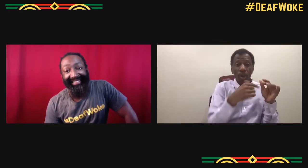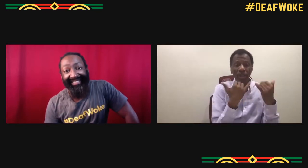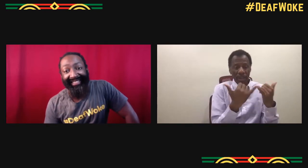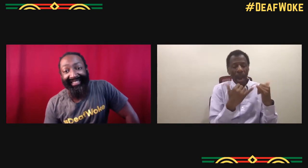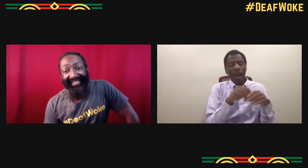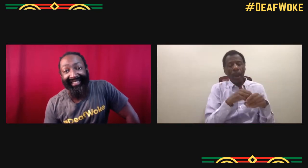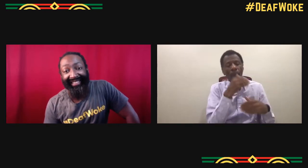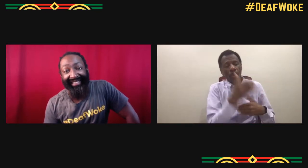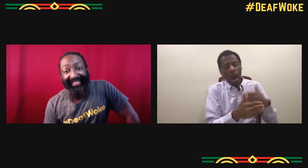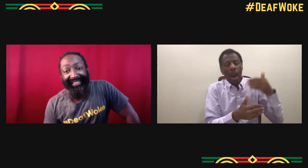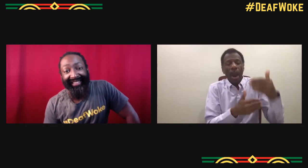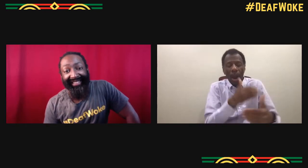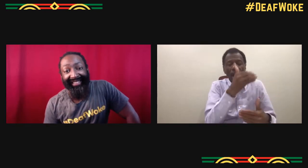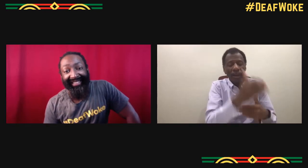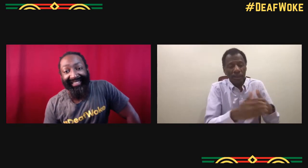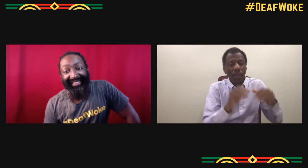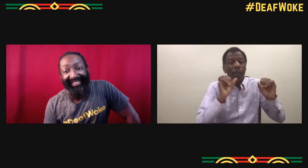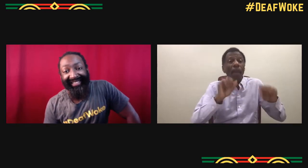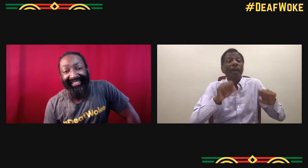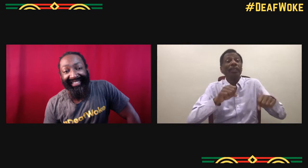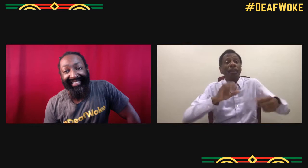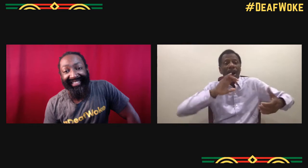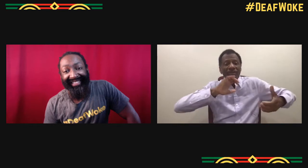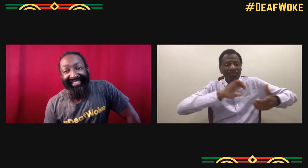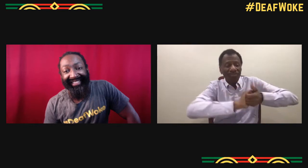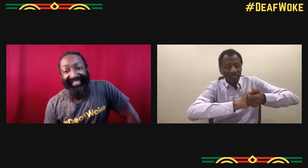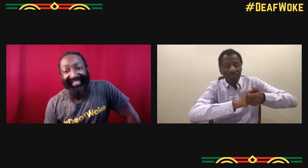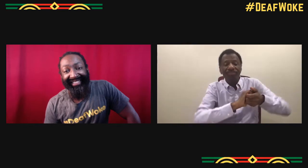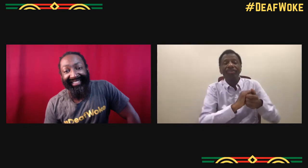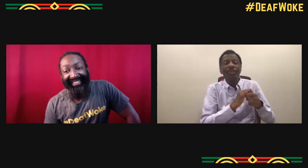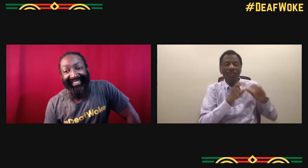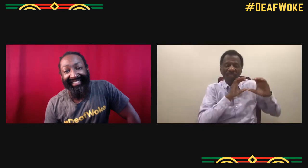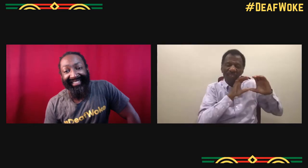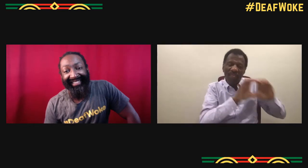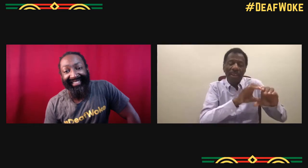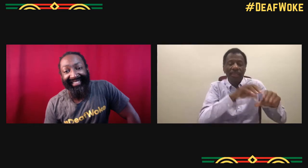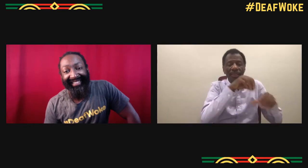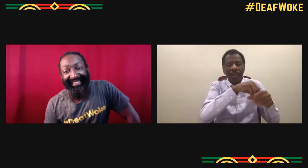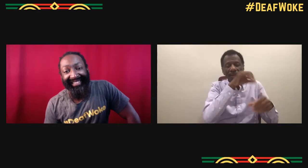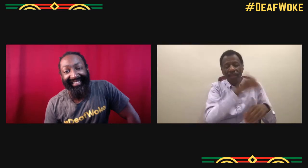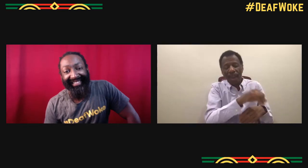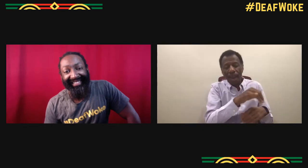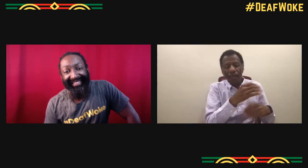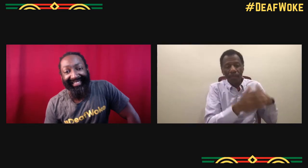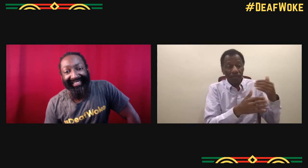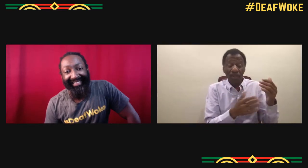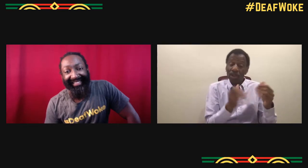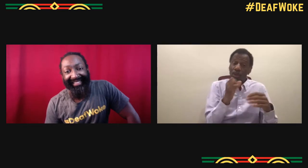Also the networking that's in process of building those partnerships,